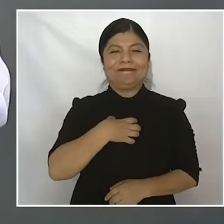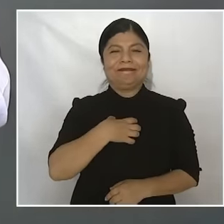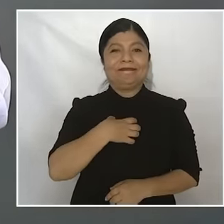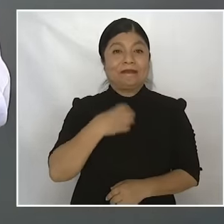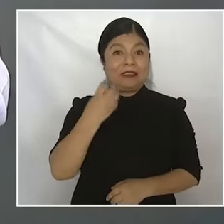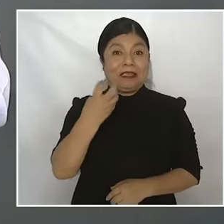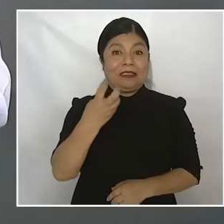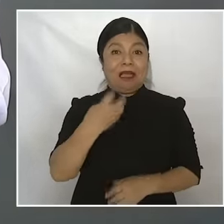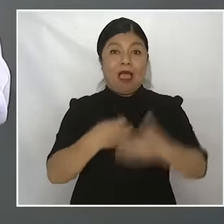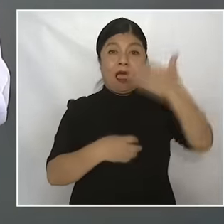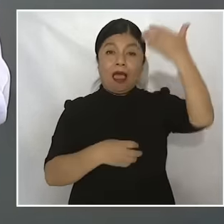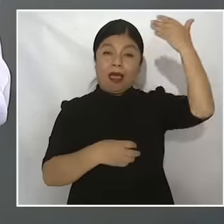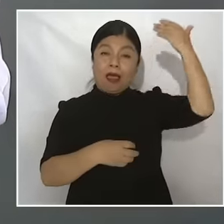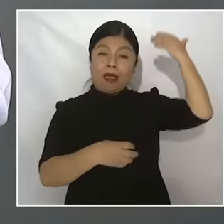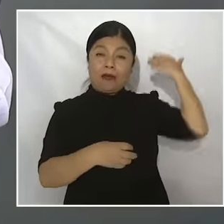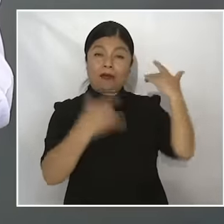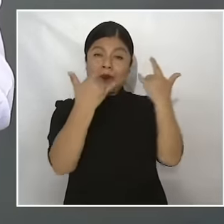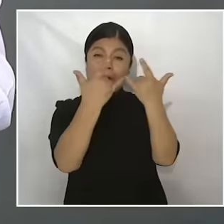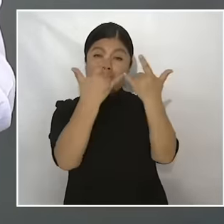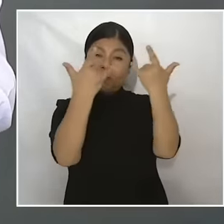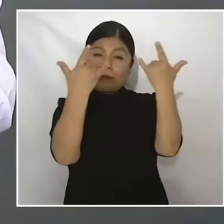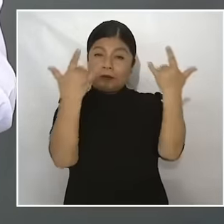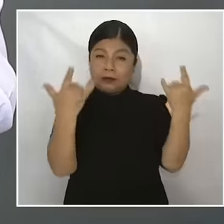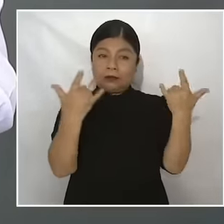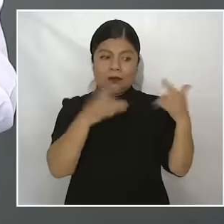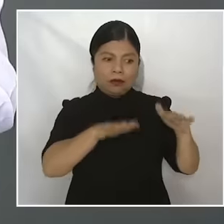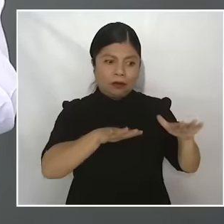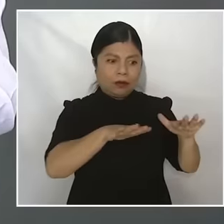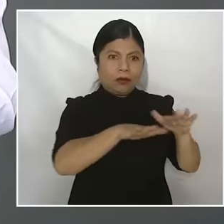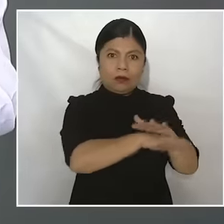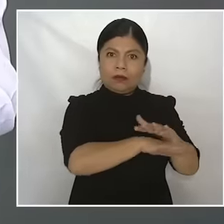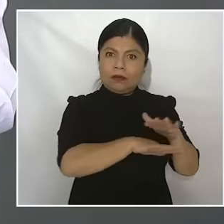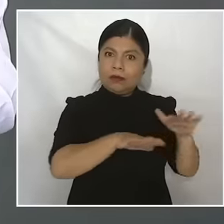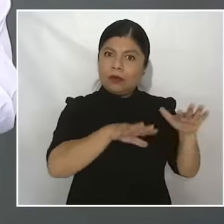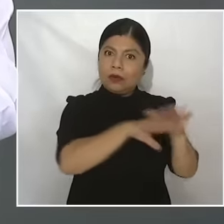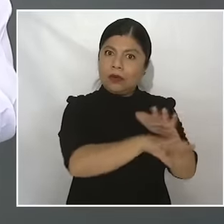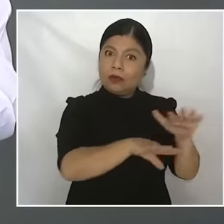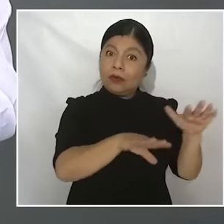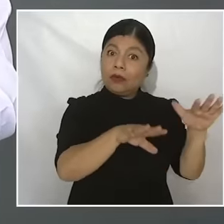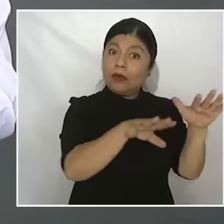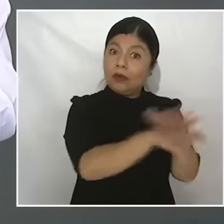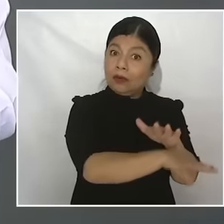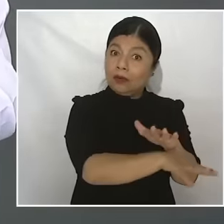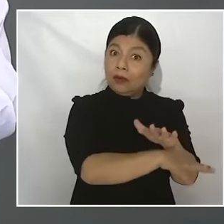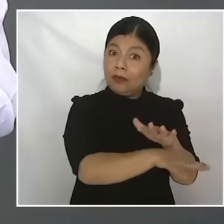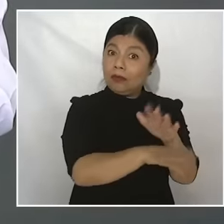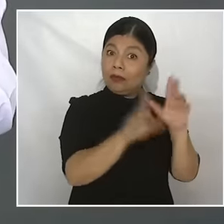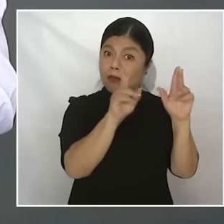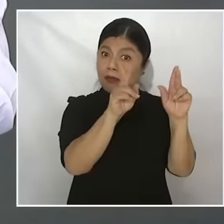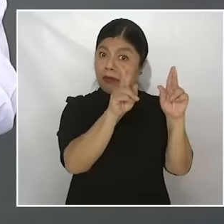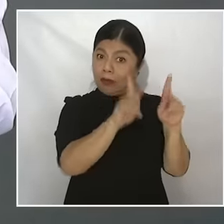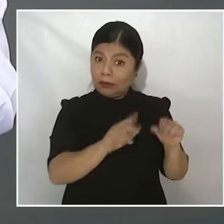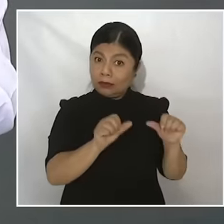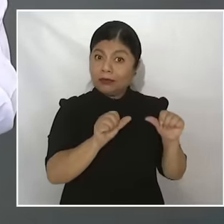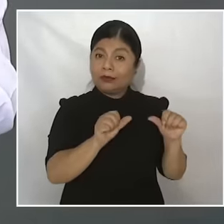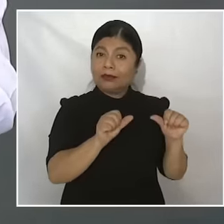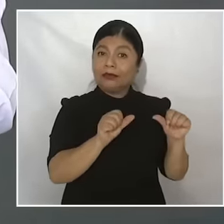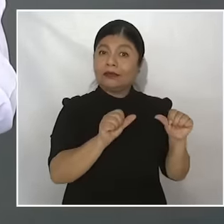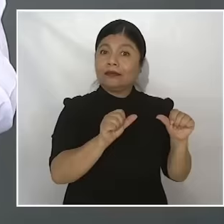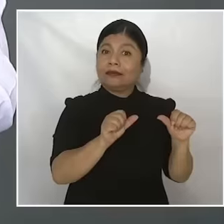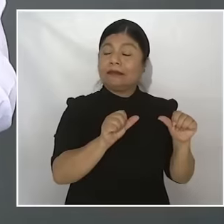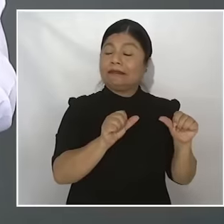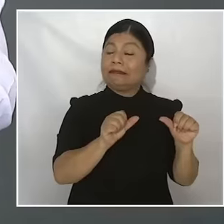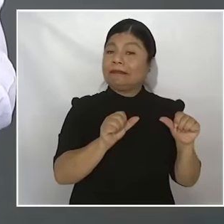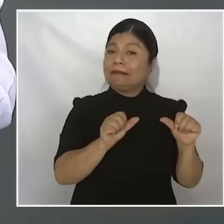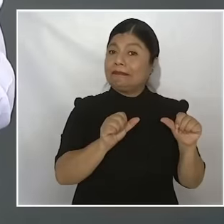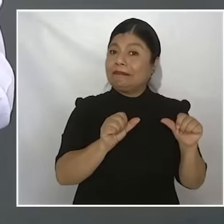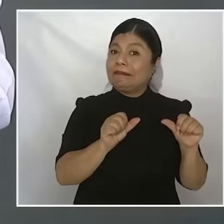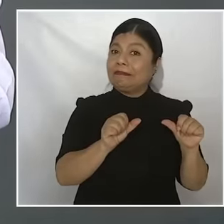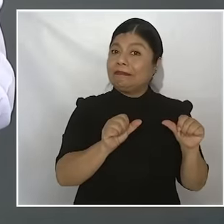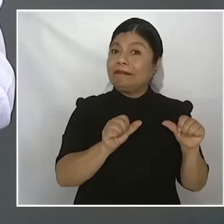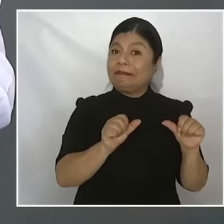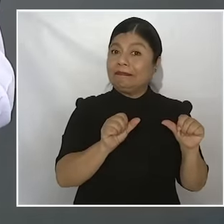historical transformations that have taken place in our country country when independence was needed when